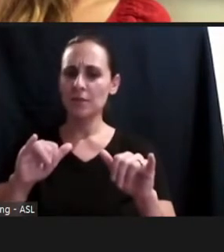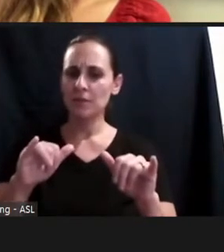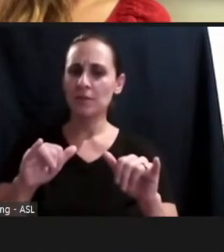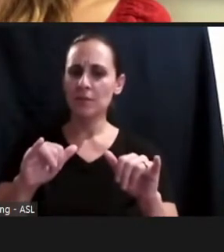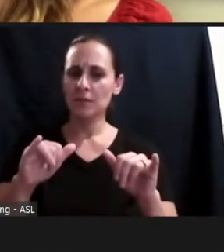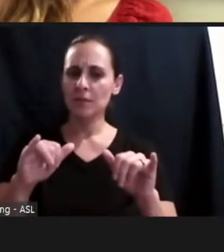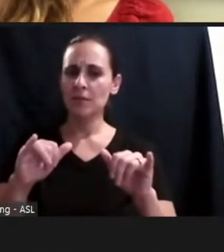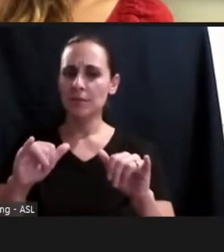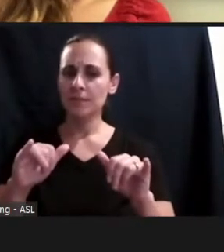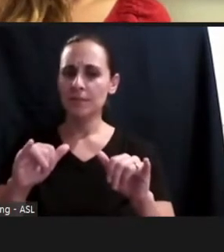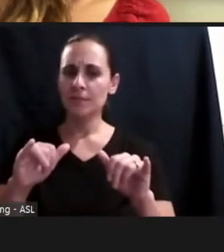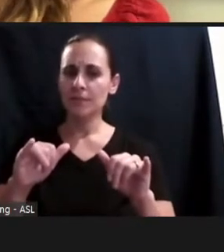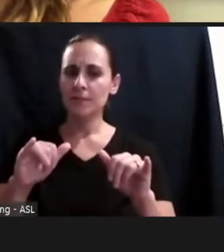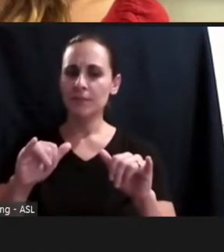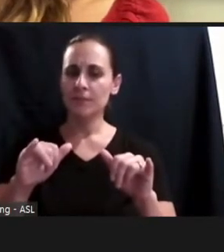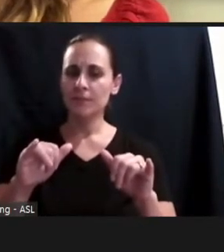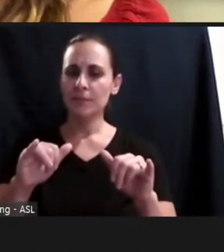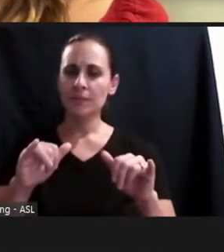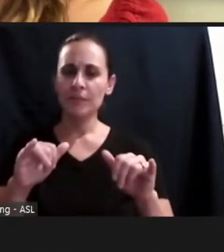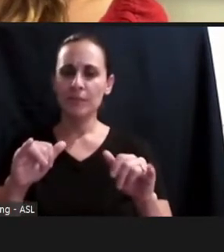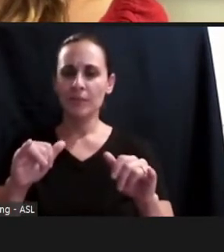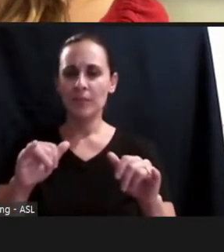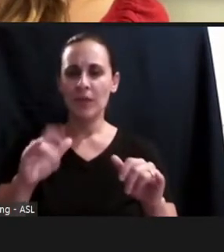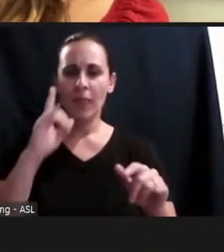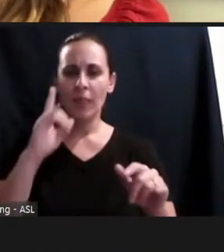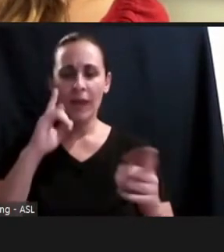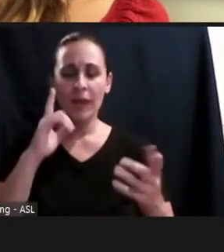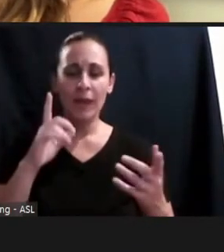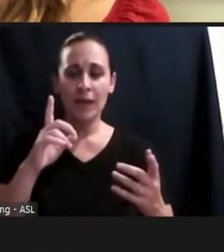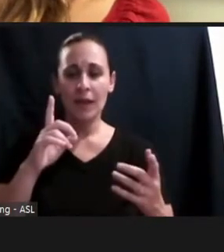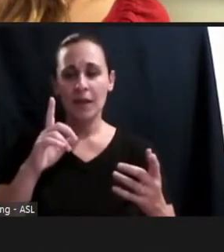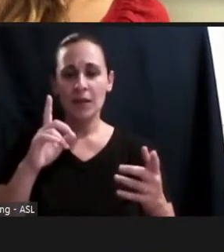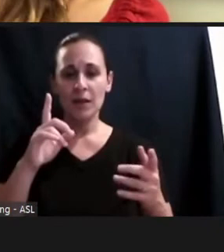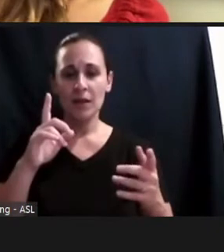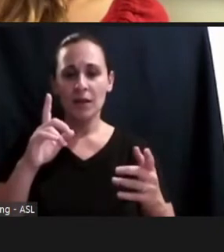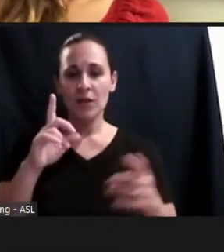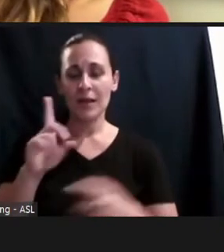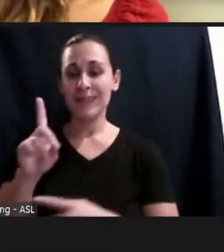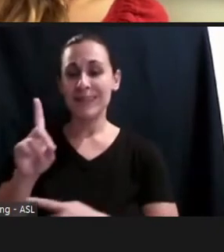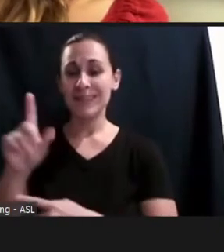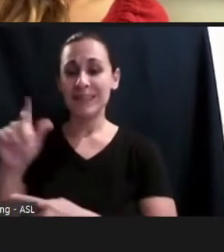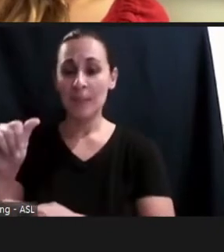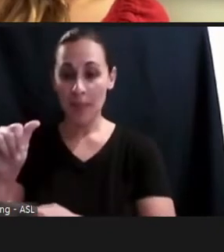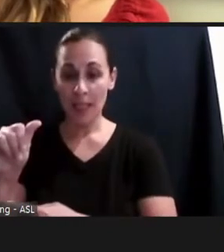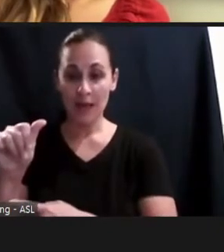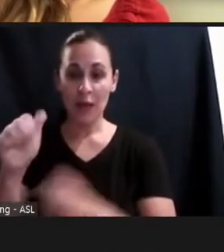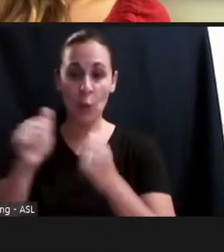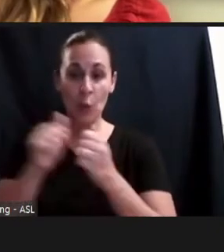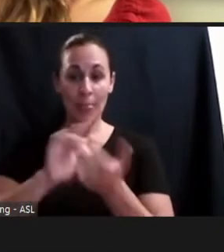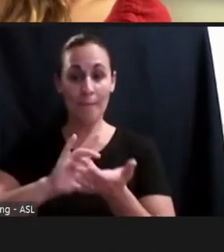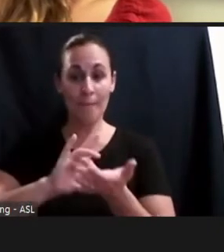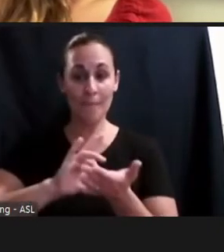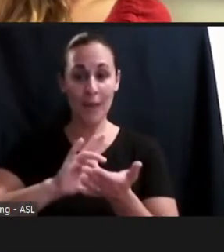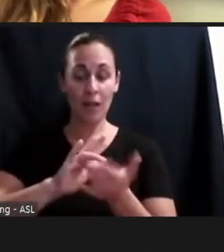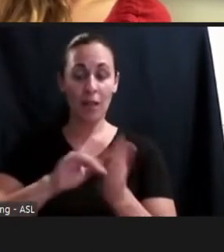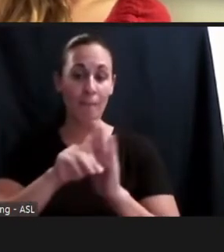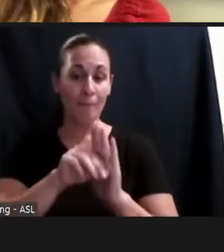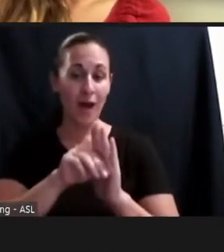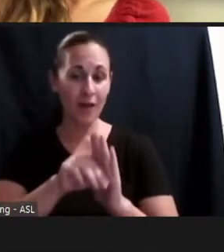thinking about disability fairly strictly to the medical model. And you know everything,